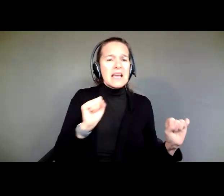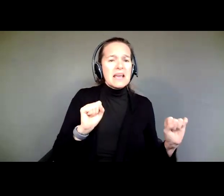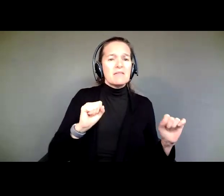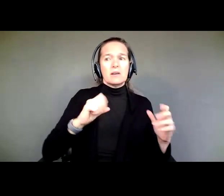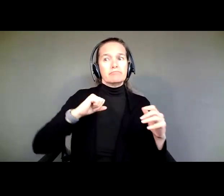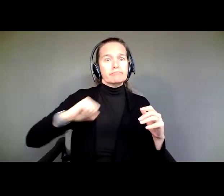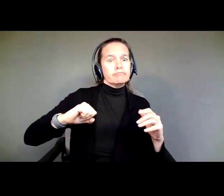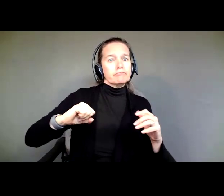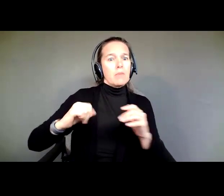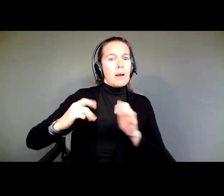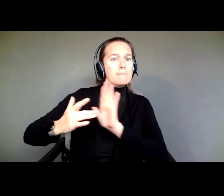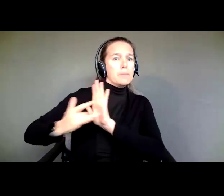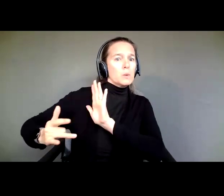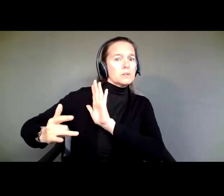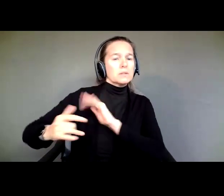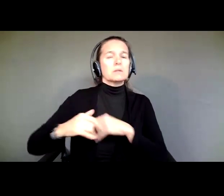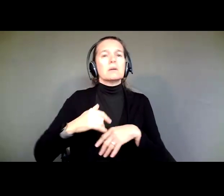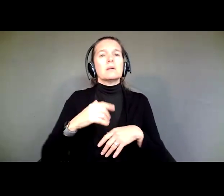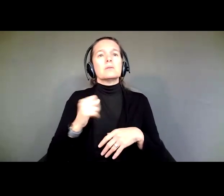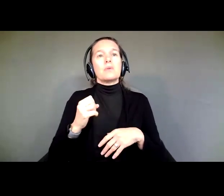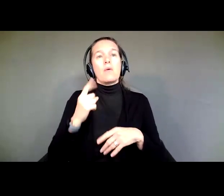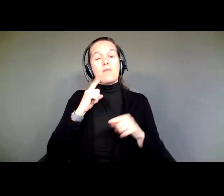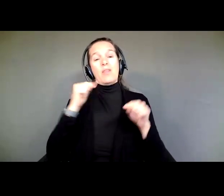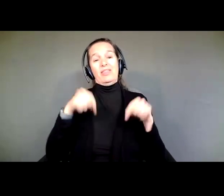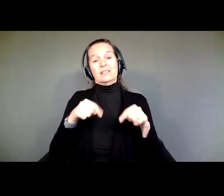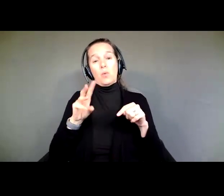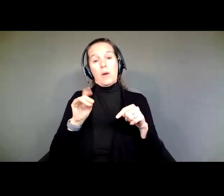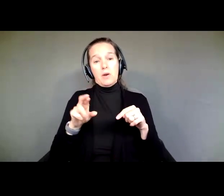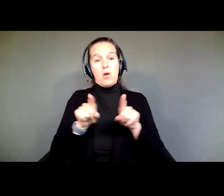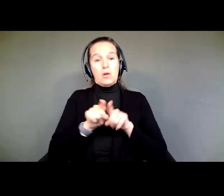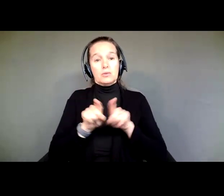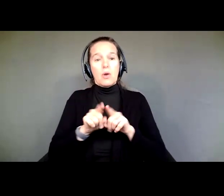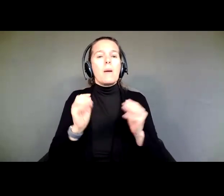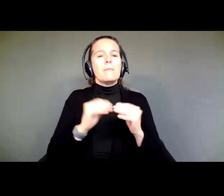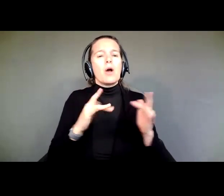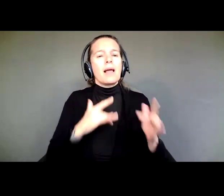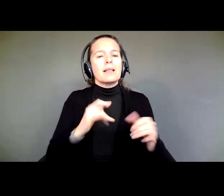And for the purposes of this webinar, they're more likely to work, more likely to earn more